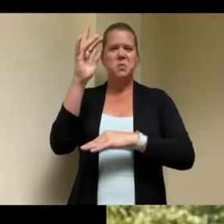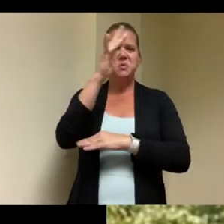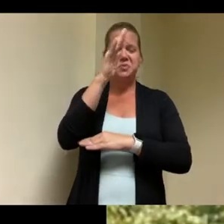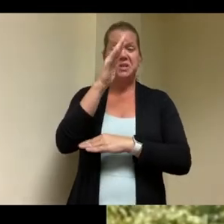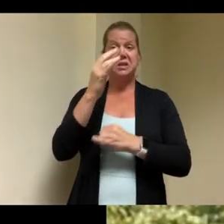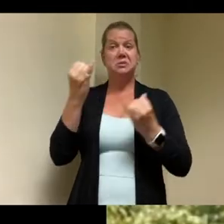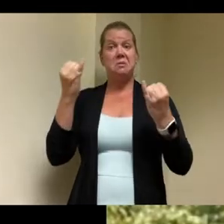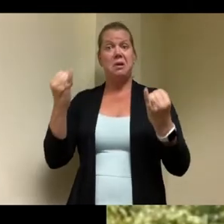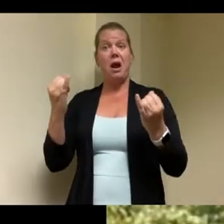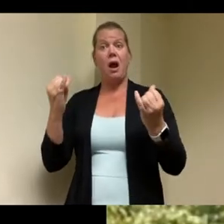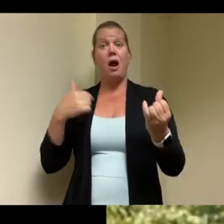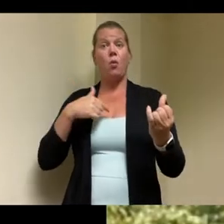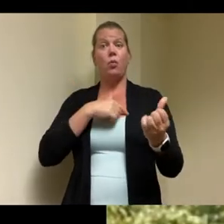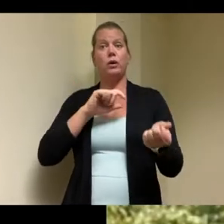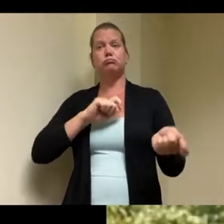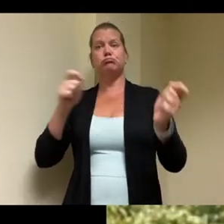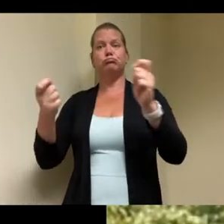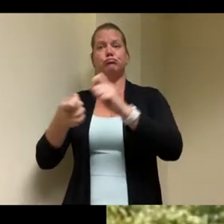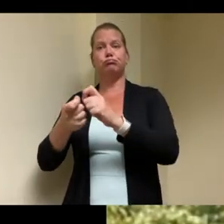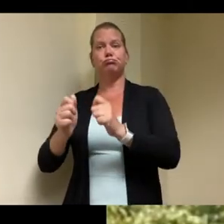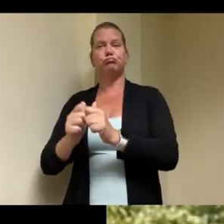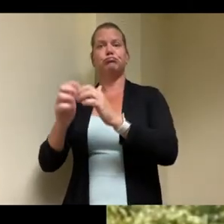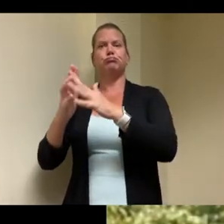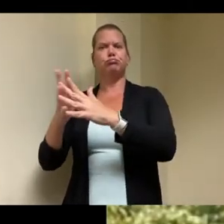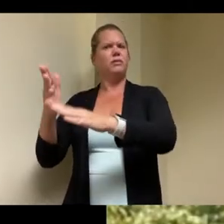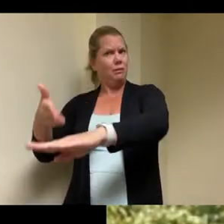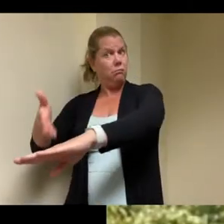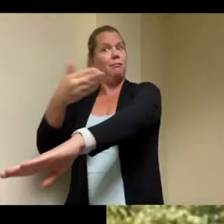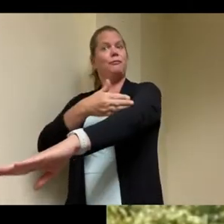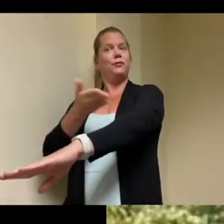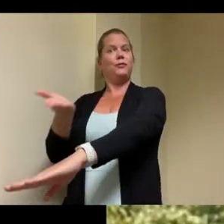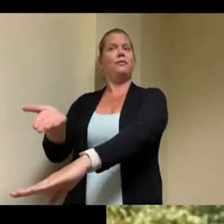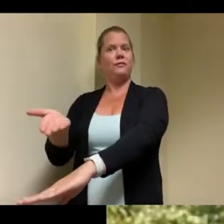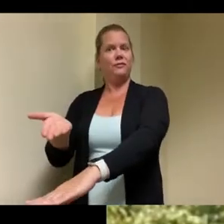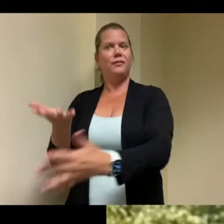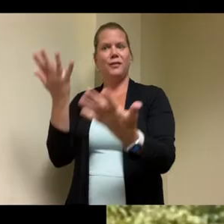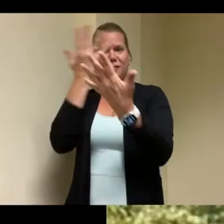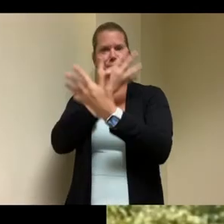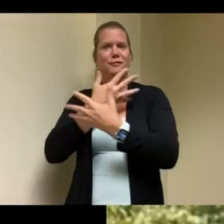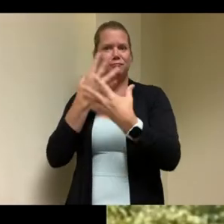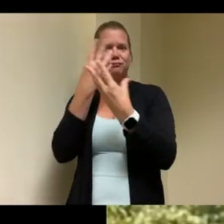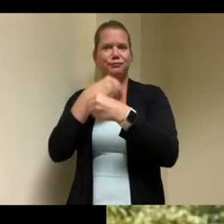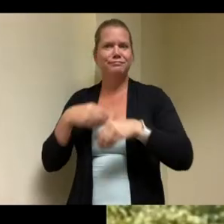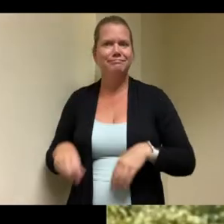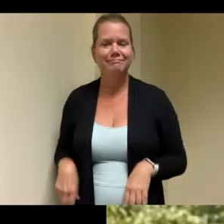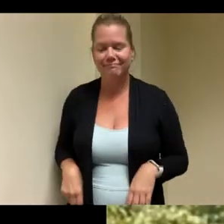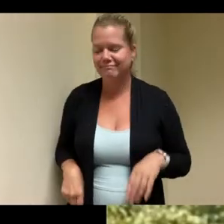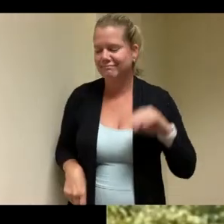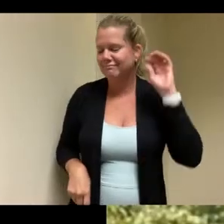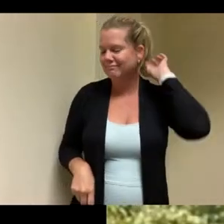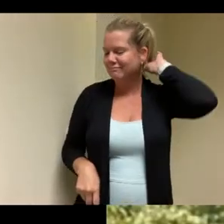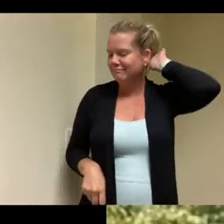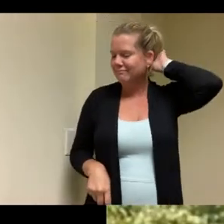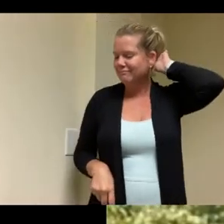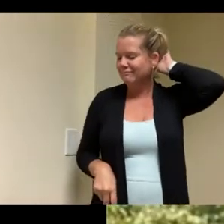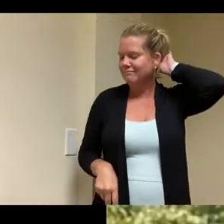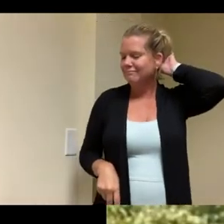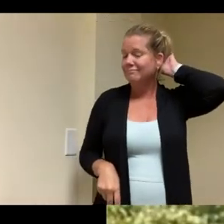take out um so it just seemed to fit perfect and that's when we reached out to work inc and said hey we think we might have a